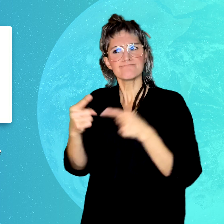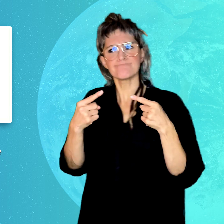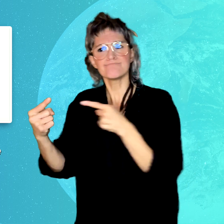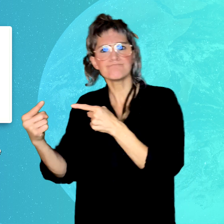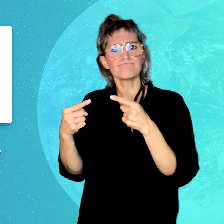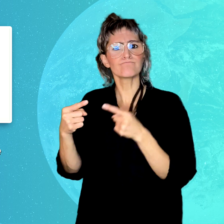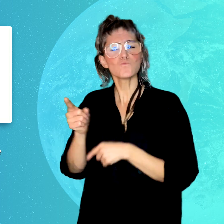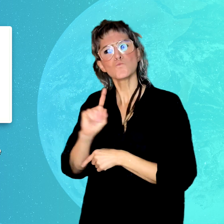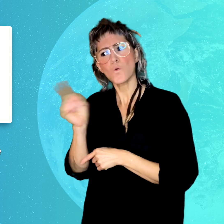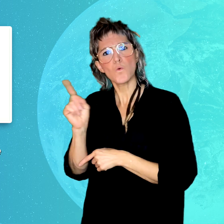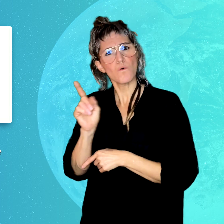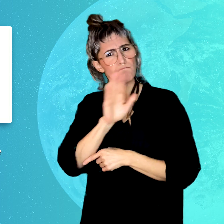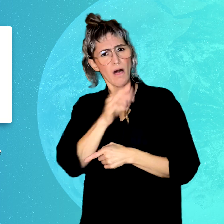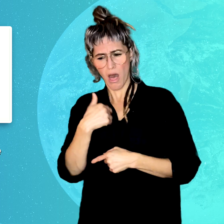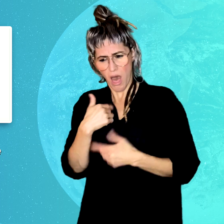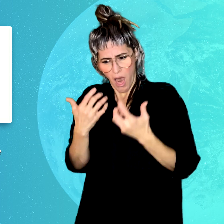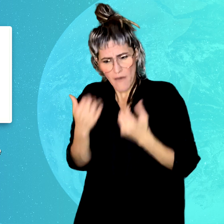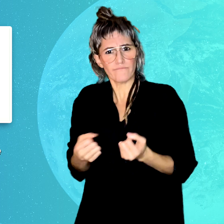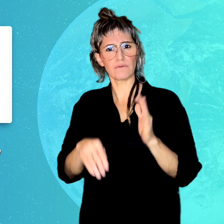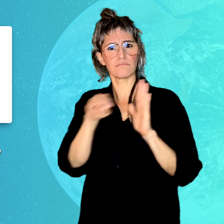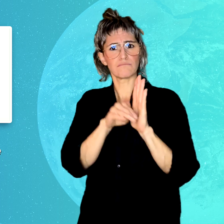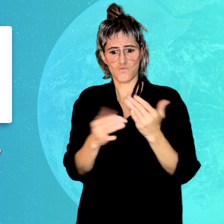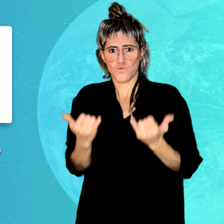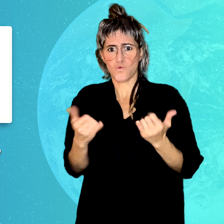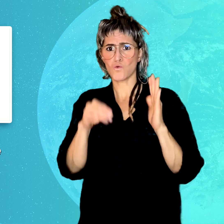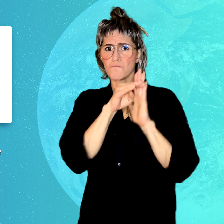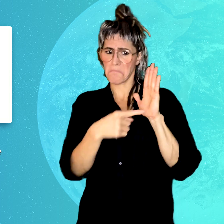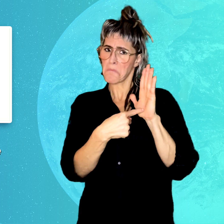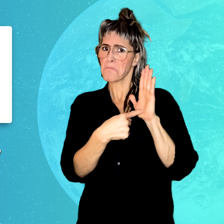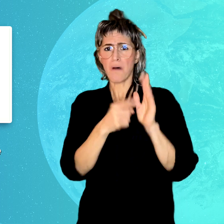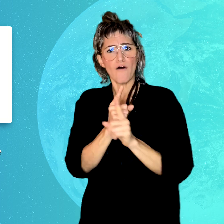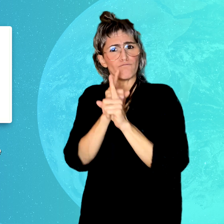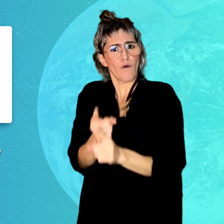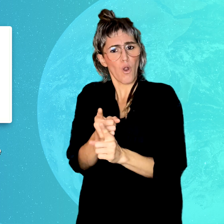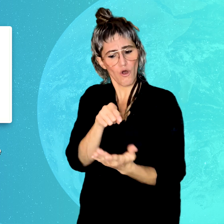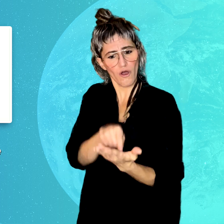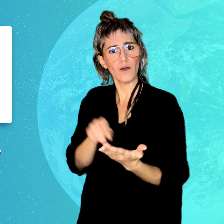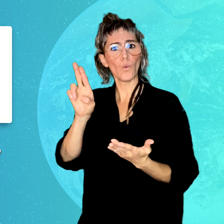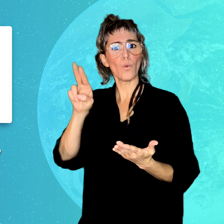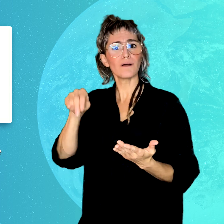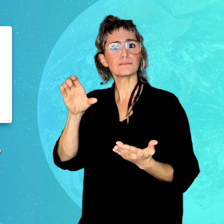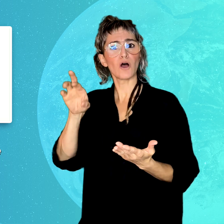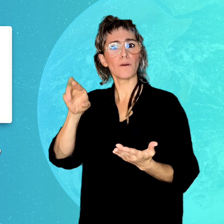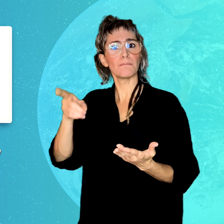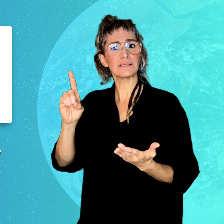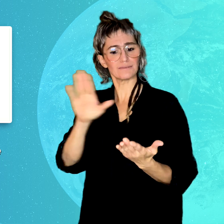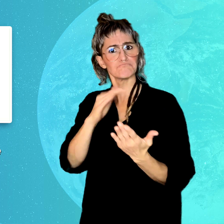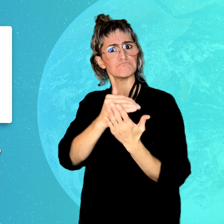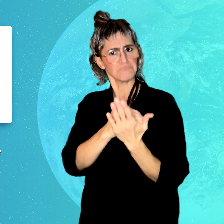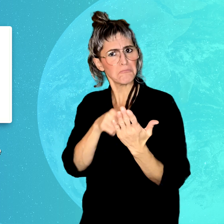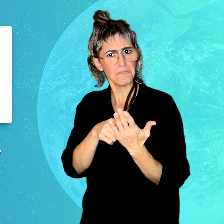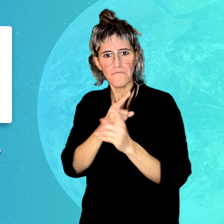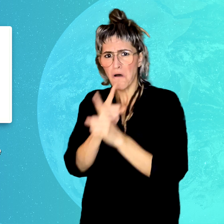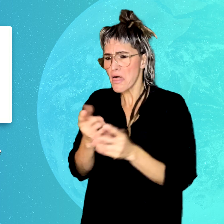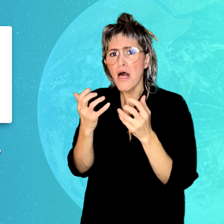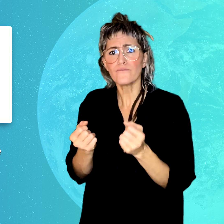to Deaf Action NZ. However, the CAA argued the existing